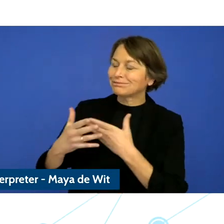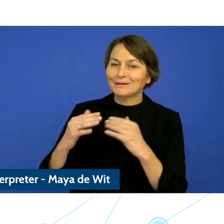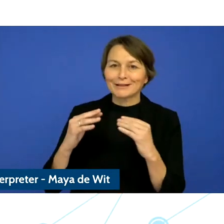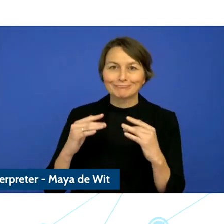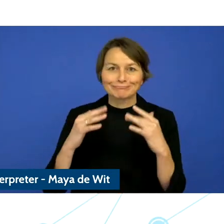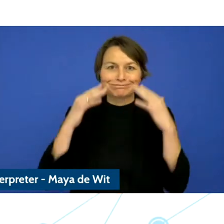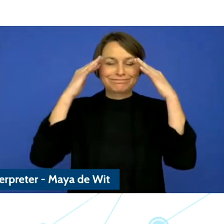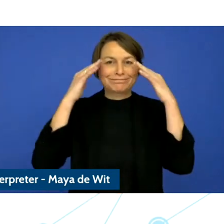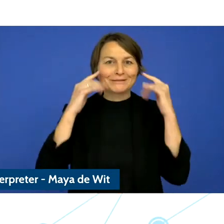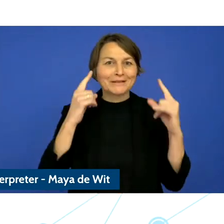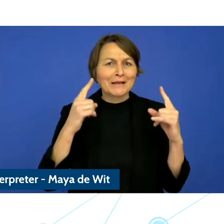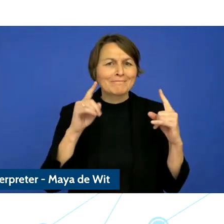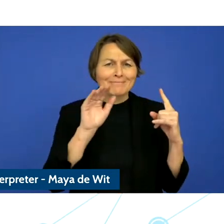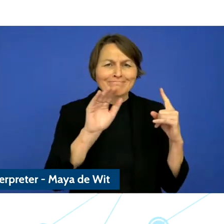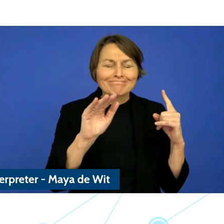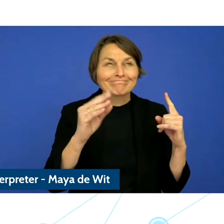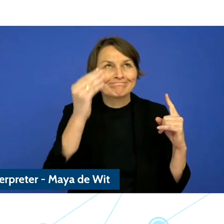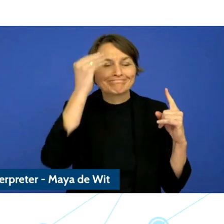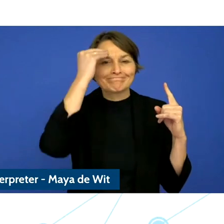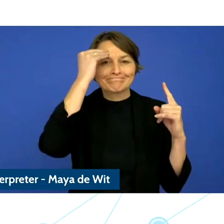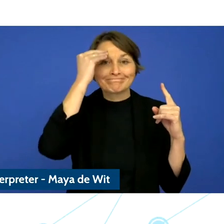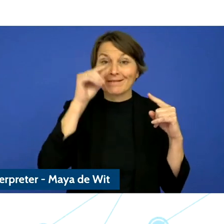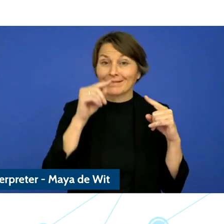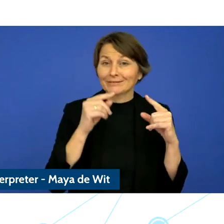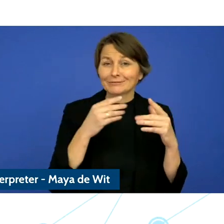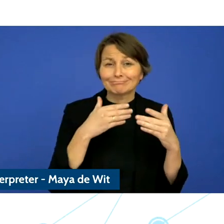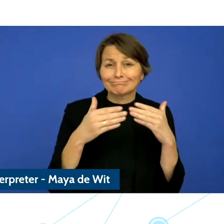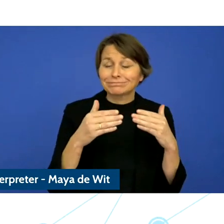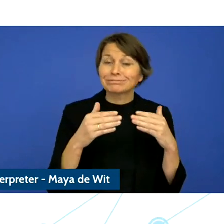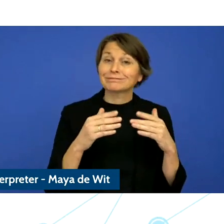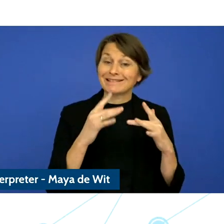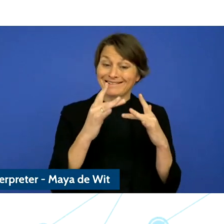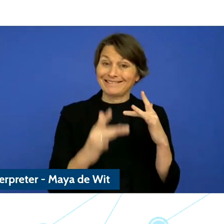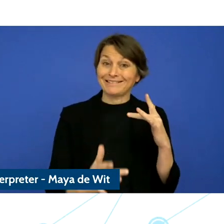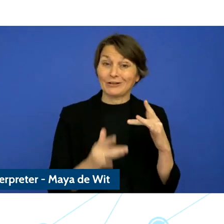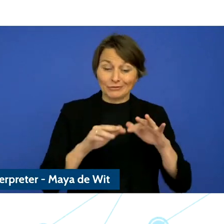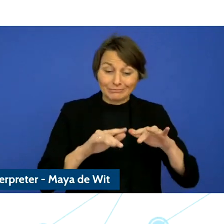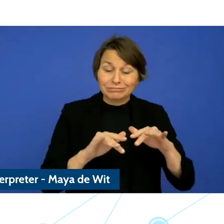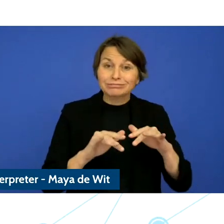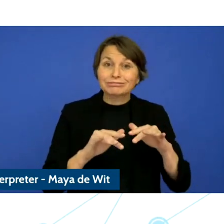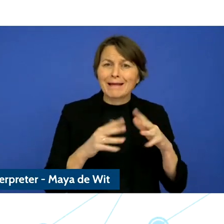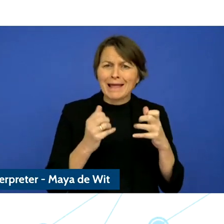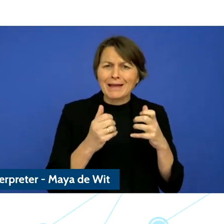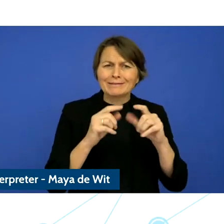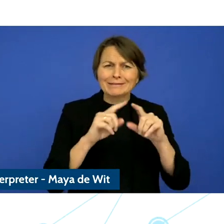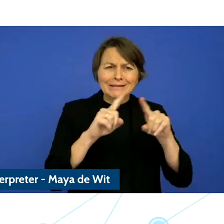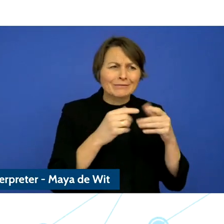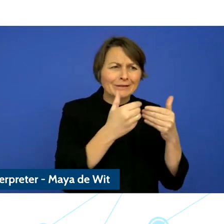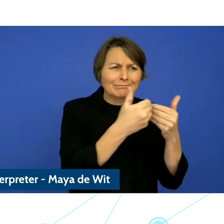that all in it's different forms the dim tal divide does firns and as the